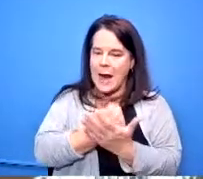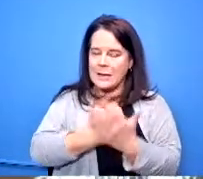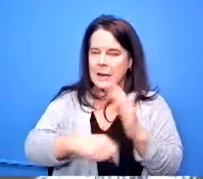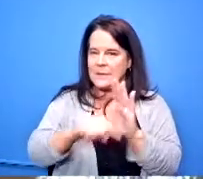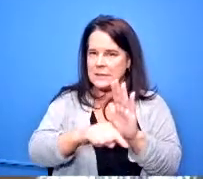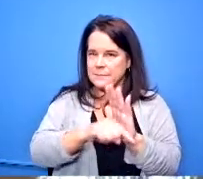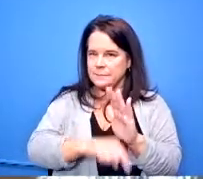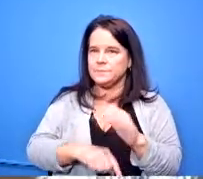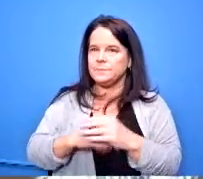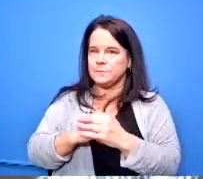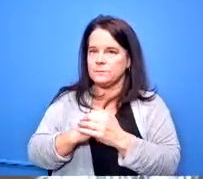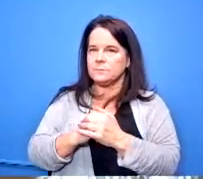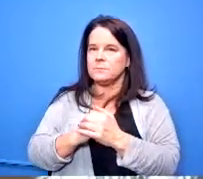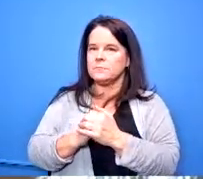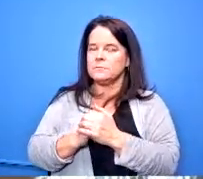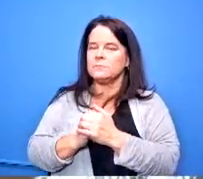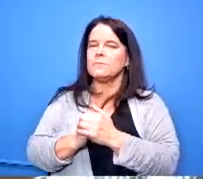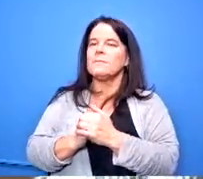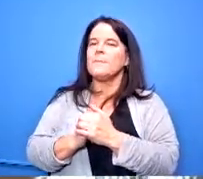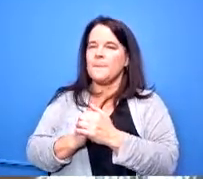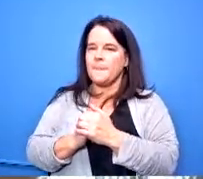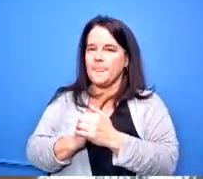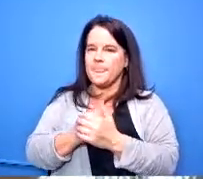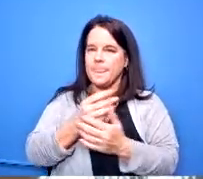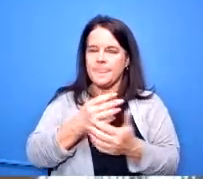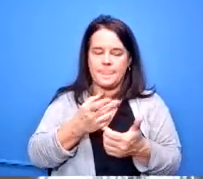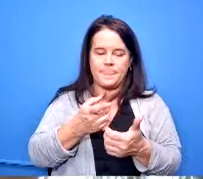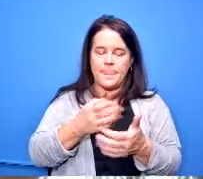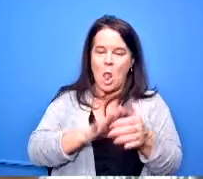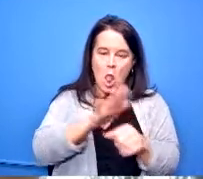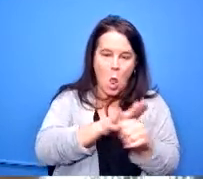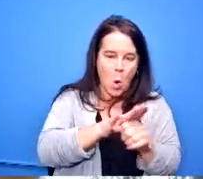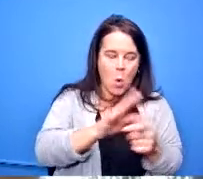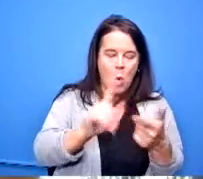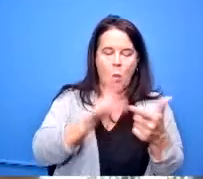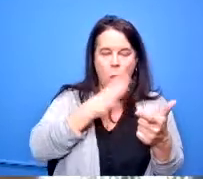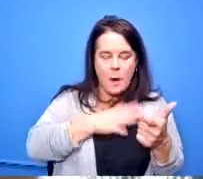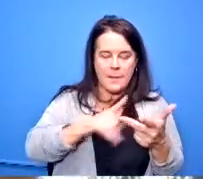contractor um they're a woman contractor there's they're from a small bit well it's possible i